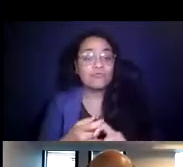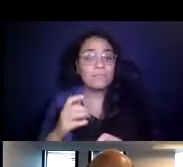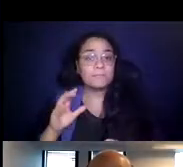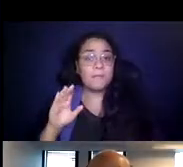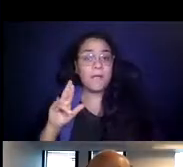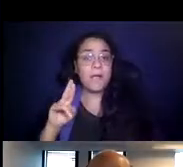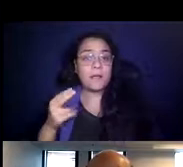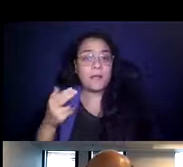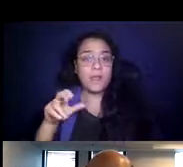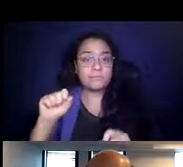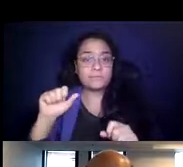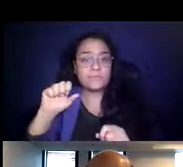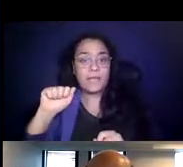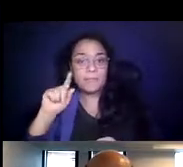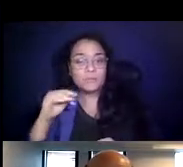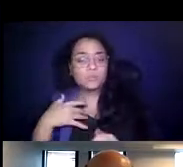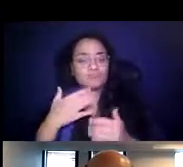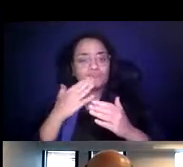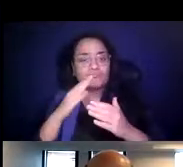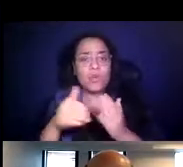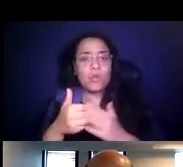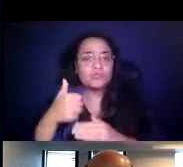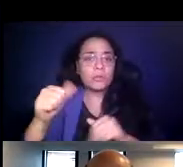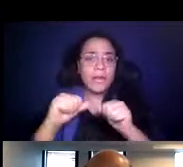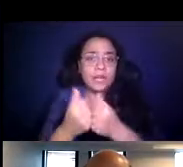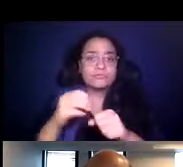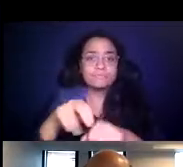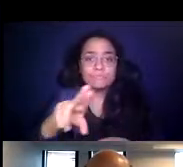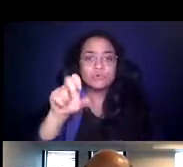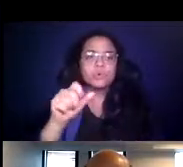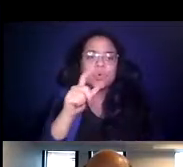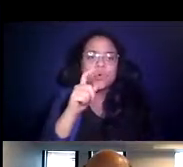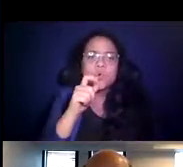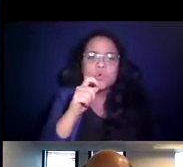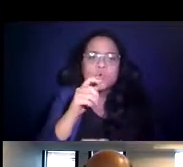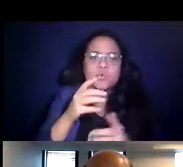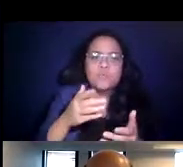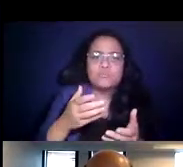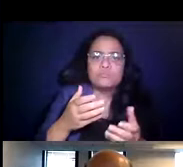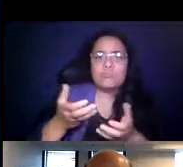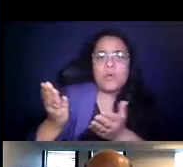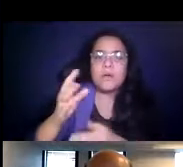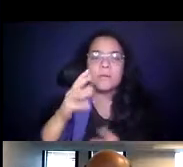we would like to thank all the transit 14:28:44 agencies across the country who took Americans to their vaccine appointments that will protect our nation.